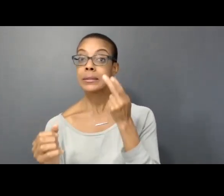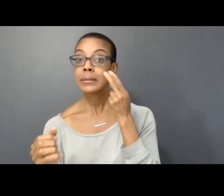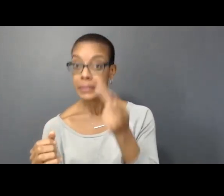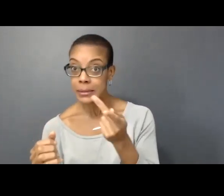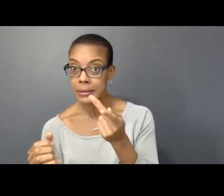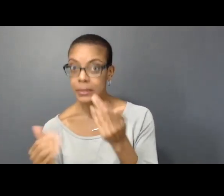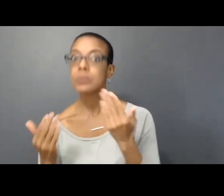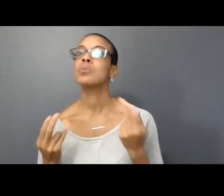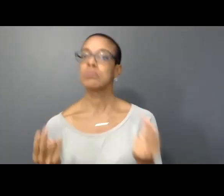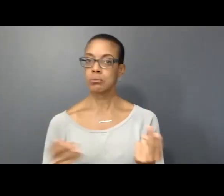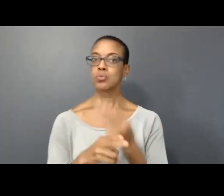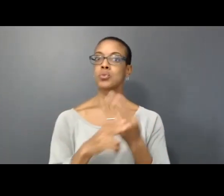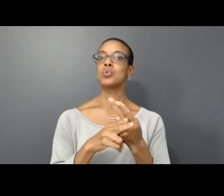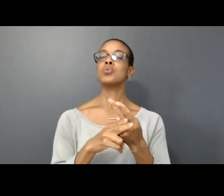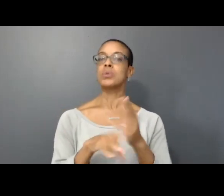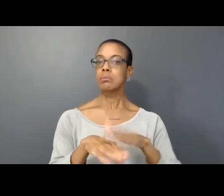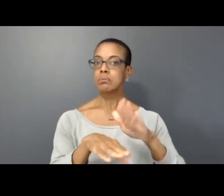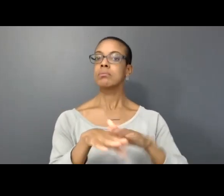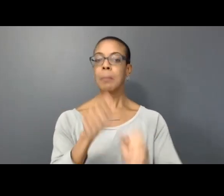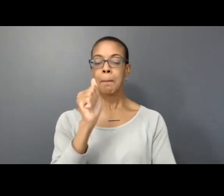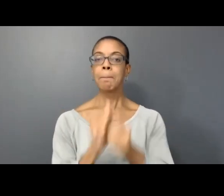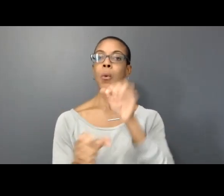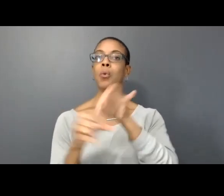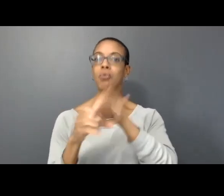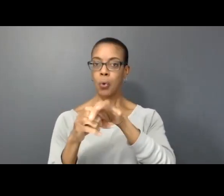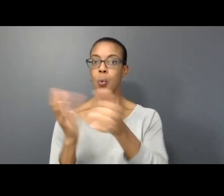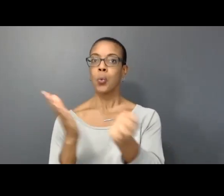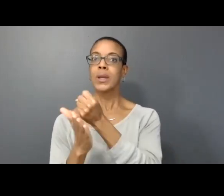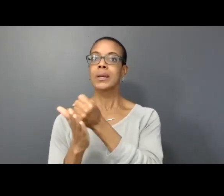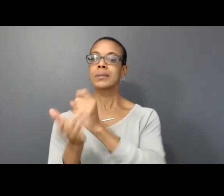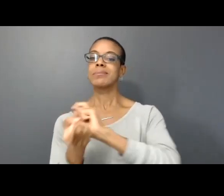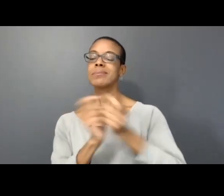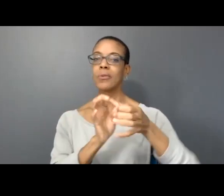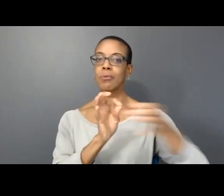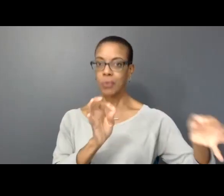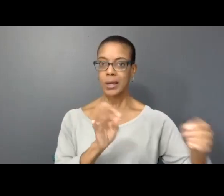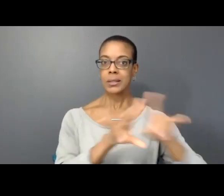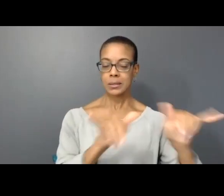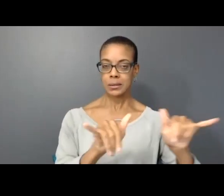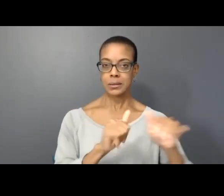use the prompt with the most votes to manipulate the phrase in real time. Please note that